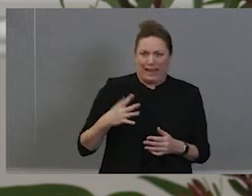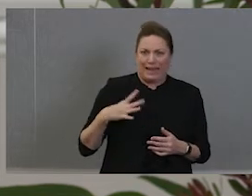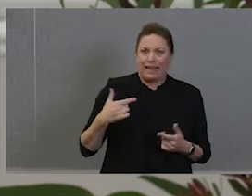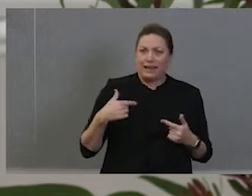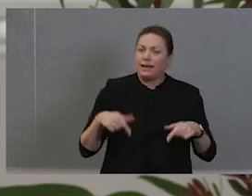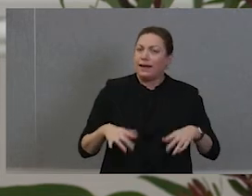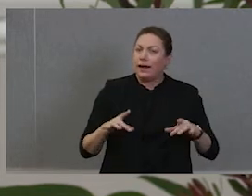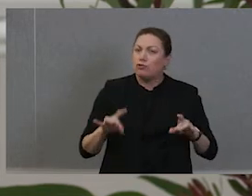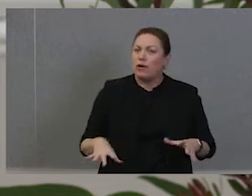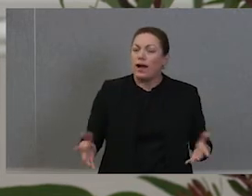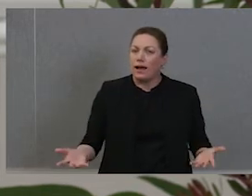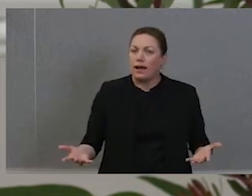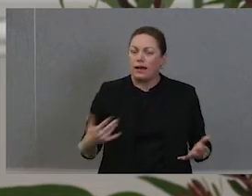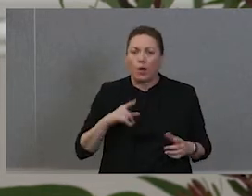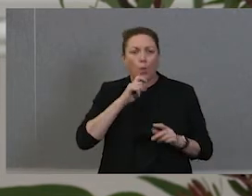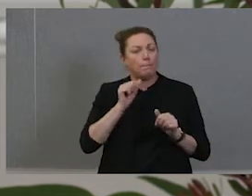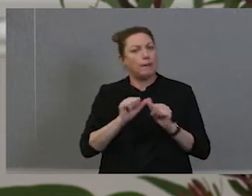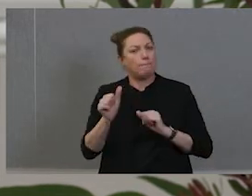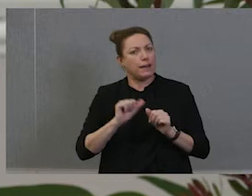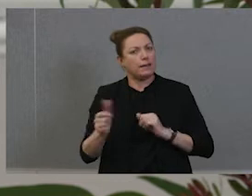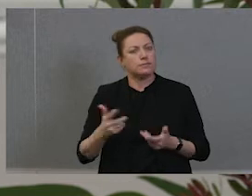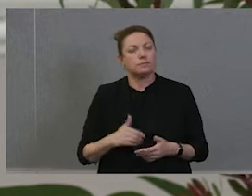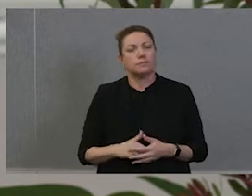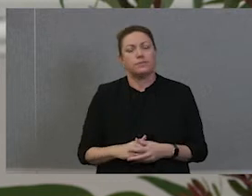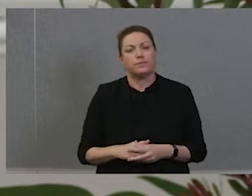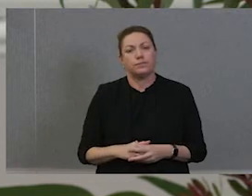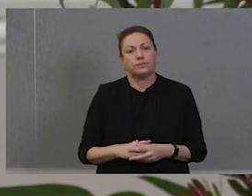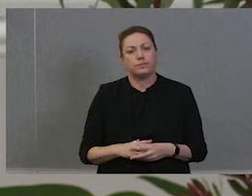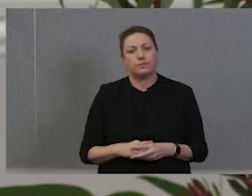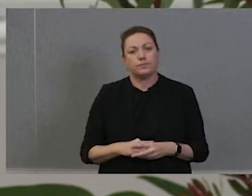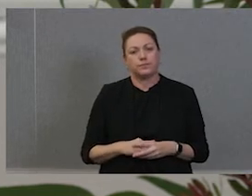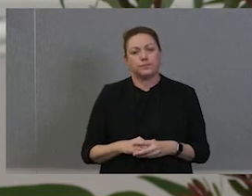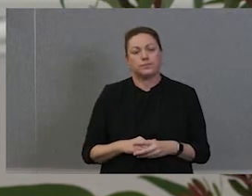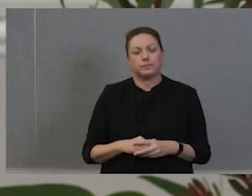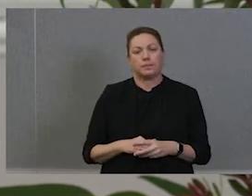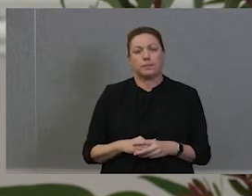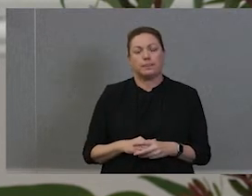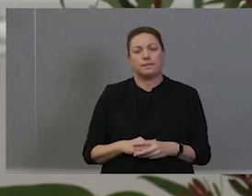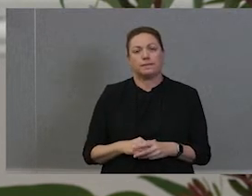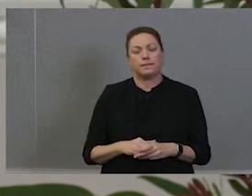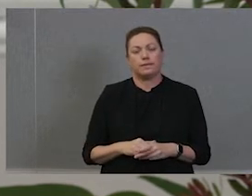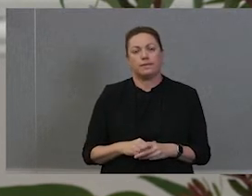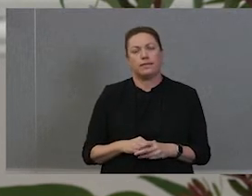It much, be much better. So I think it was Sister Betty